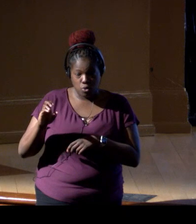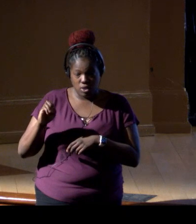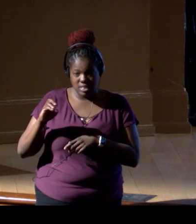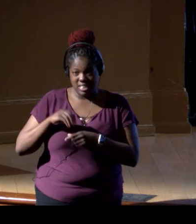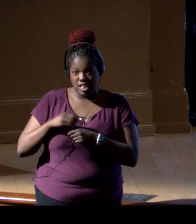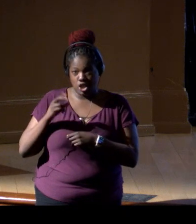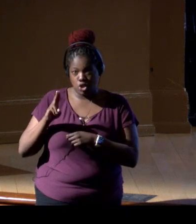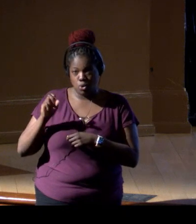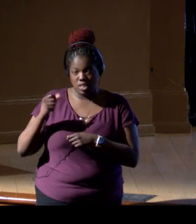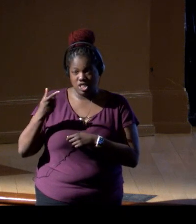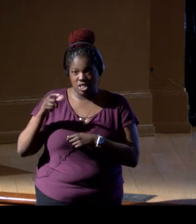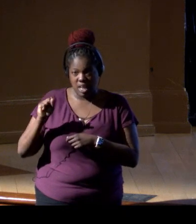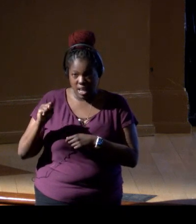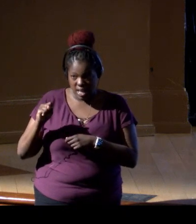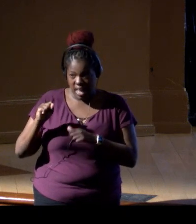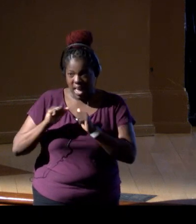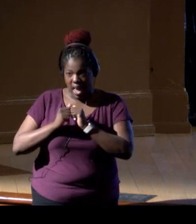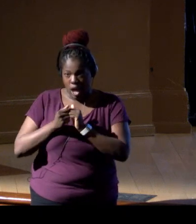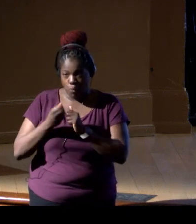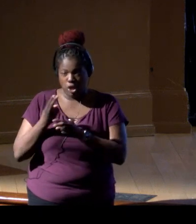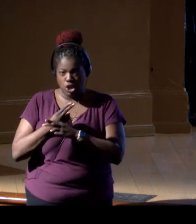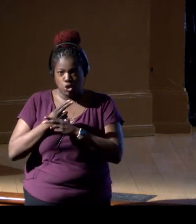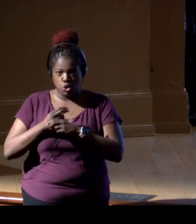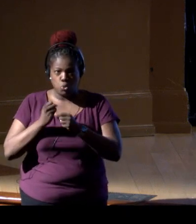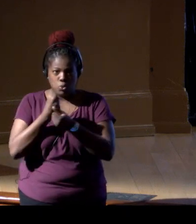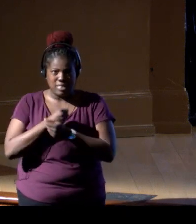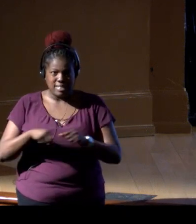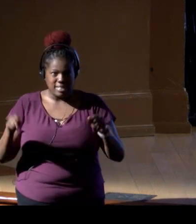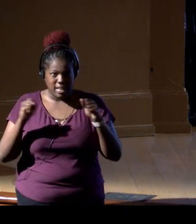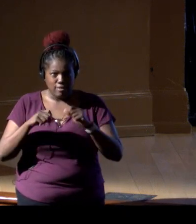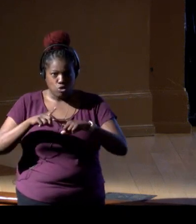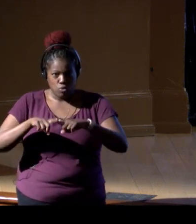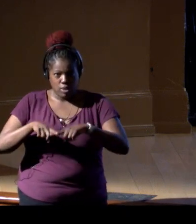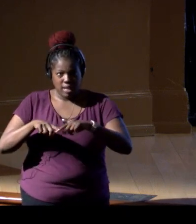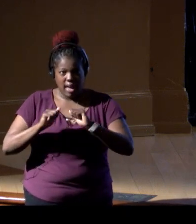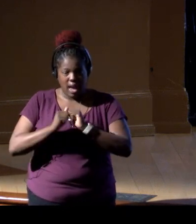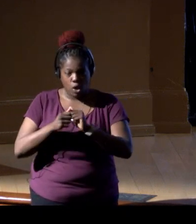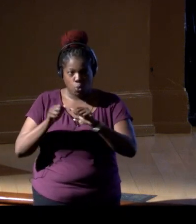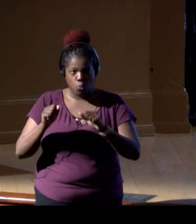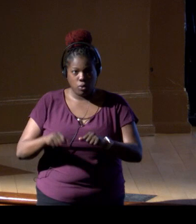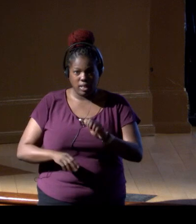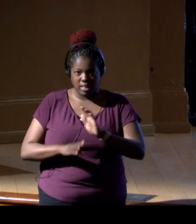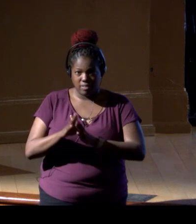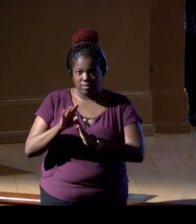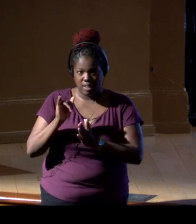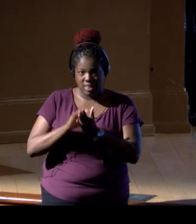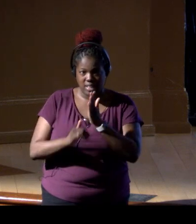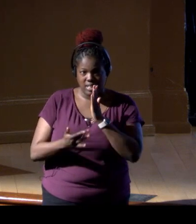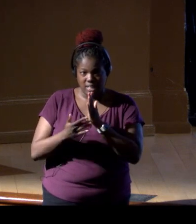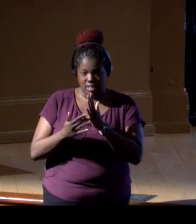within the bounds of safety and reliability, how we can really advance that technology with eDNA